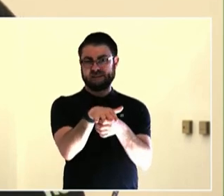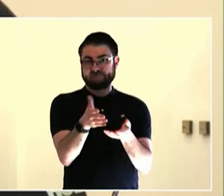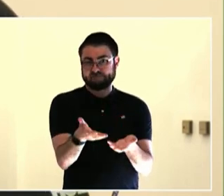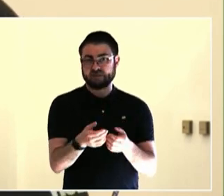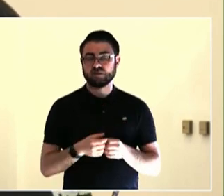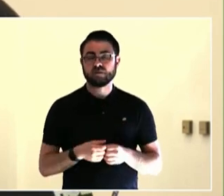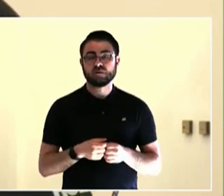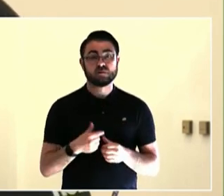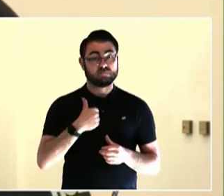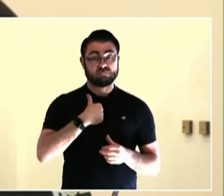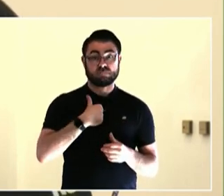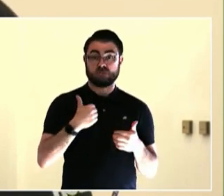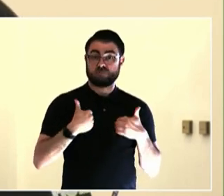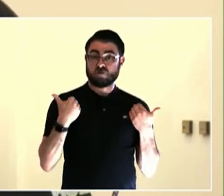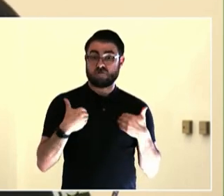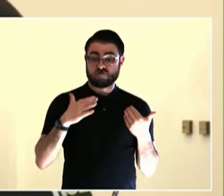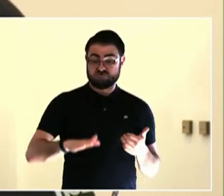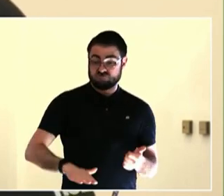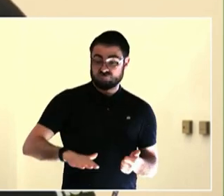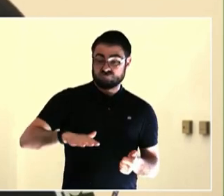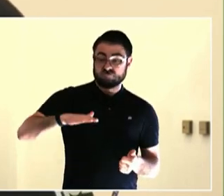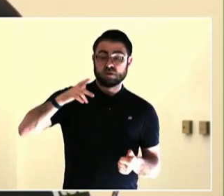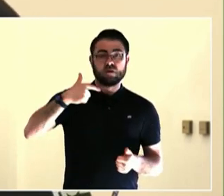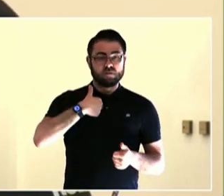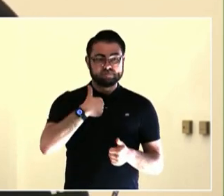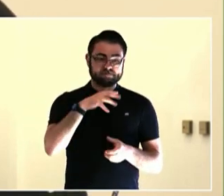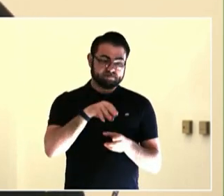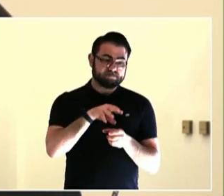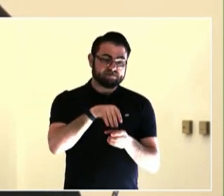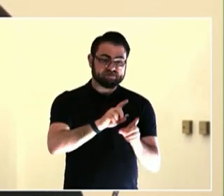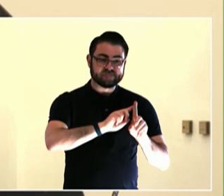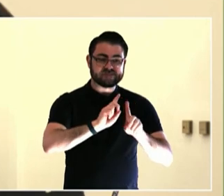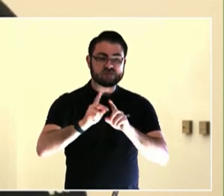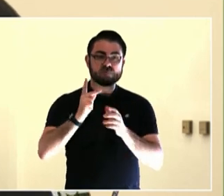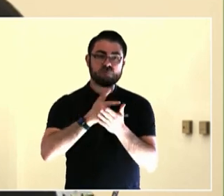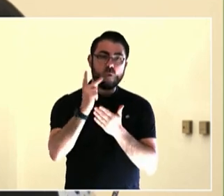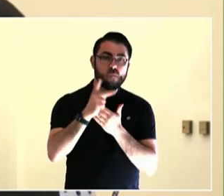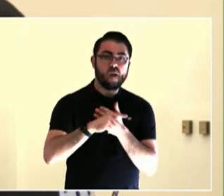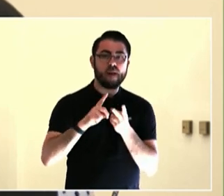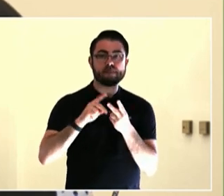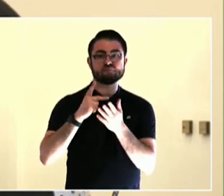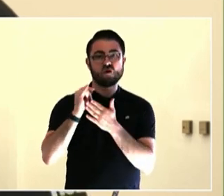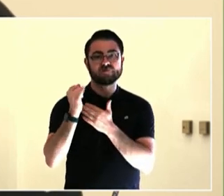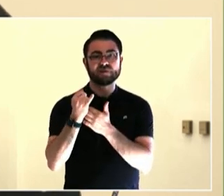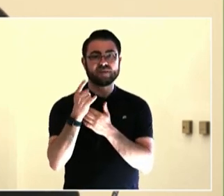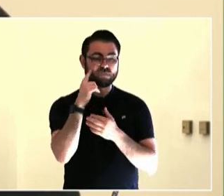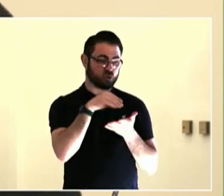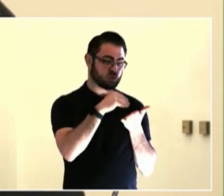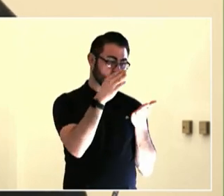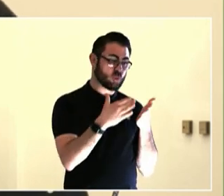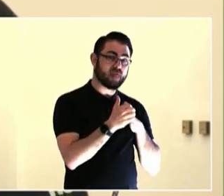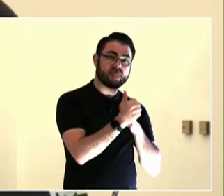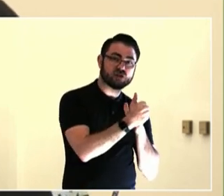experience with homelessness and the -- and that's not something I've experienced in my career is